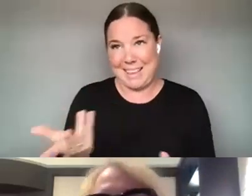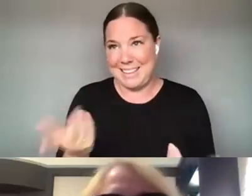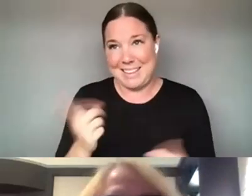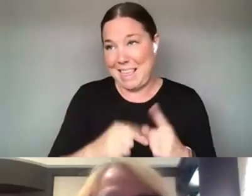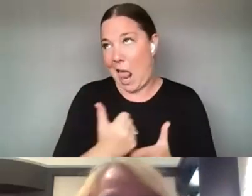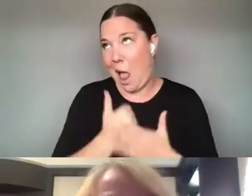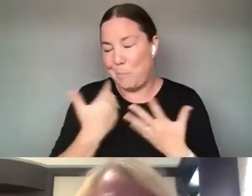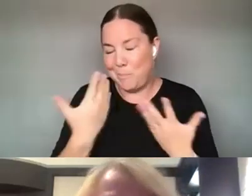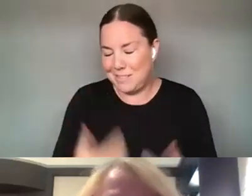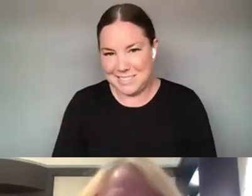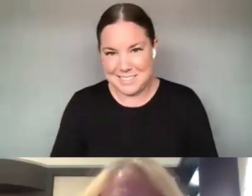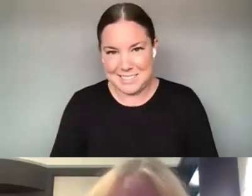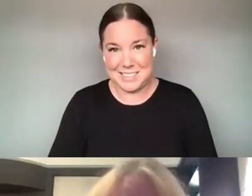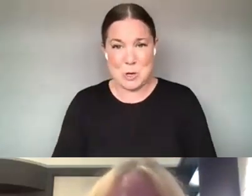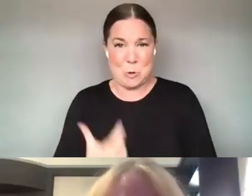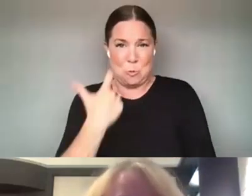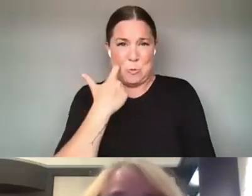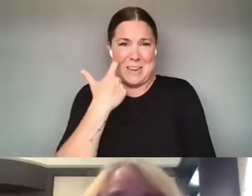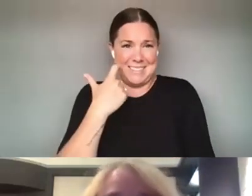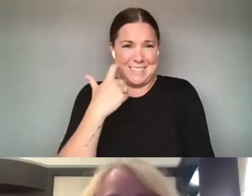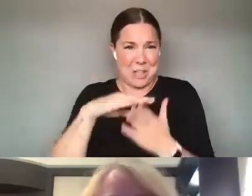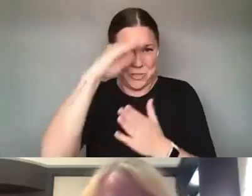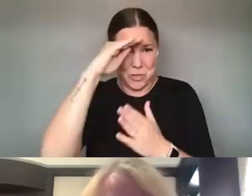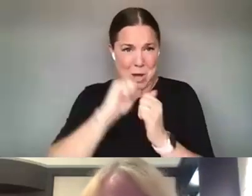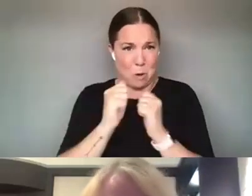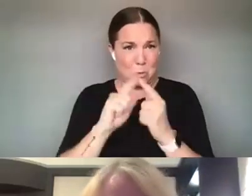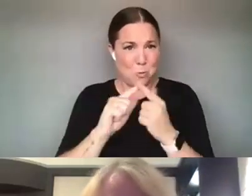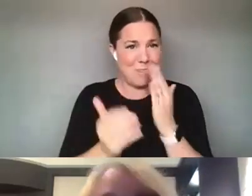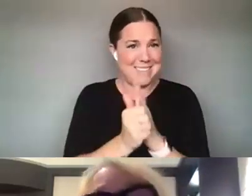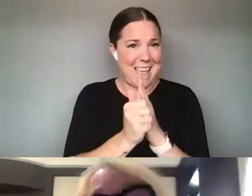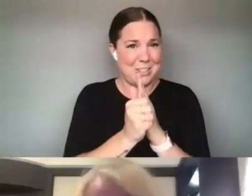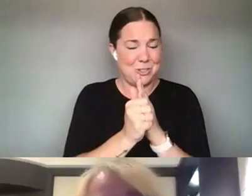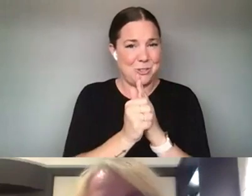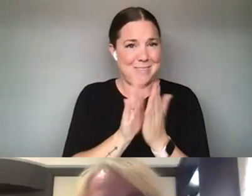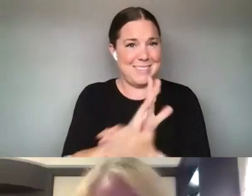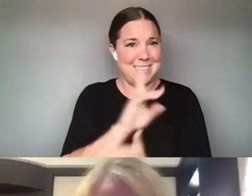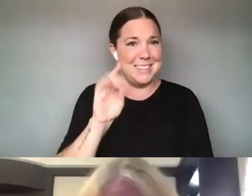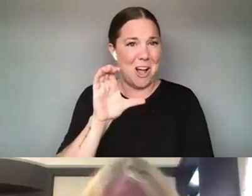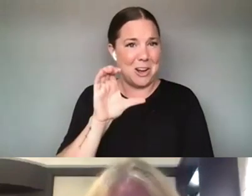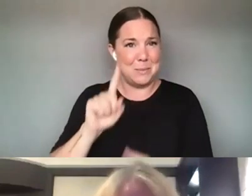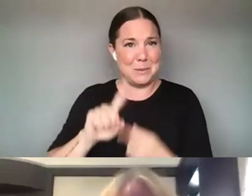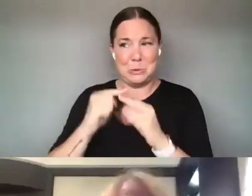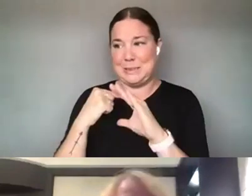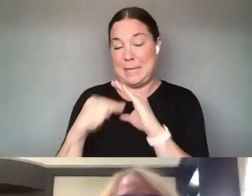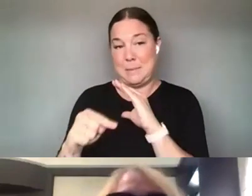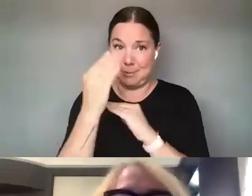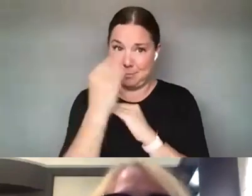YOU HOW RECENTLY IT WAS THAT I LEARNED HOW TO ATTACH A DOCUMENT TO AN EMAIL. OKAY. SO WHEN WE